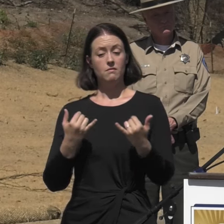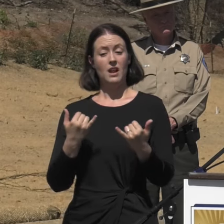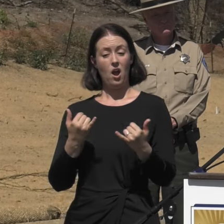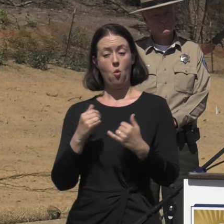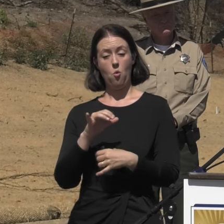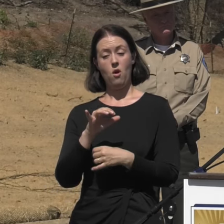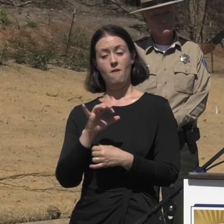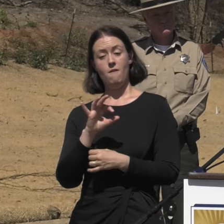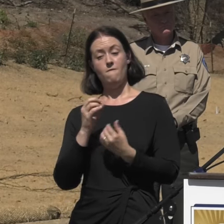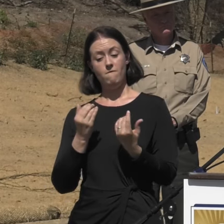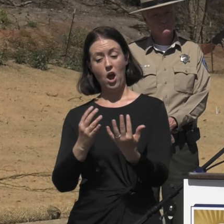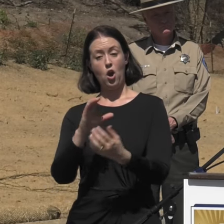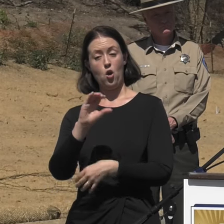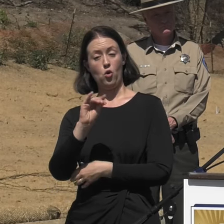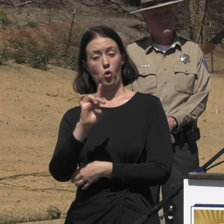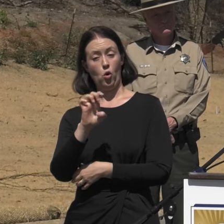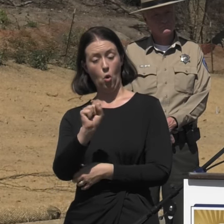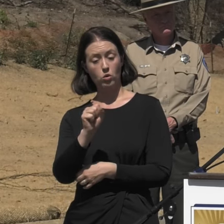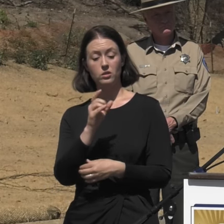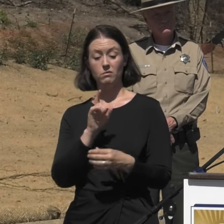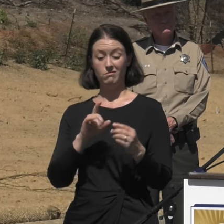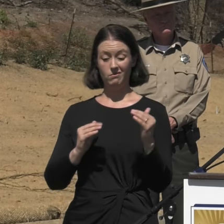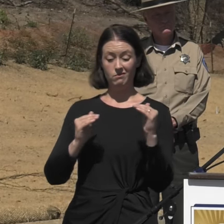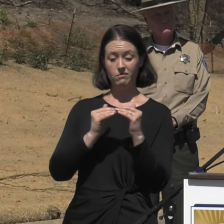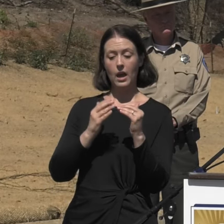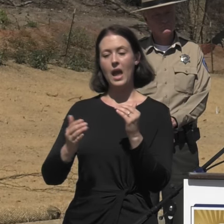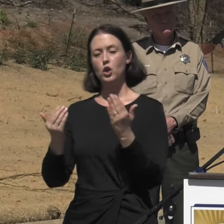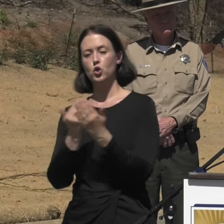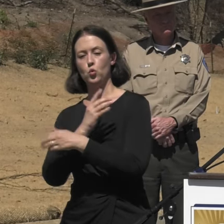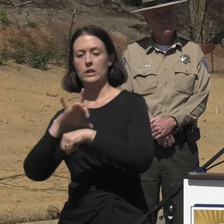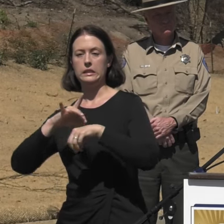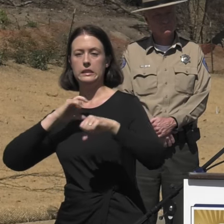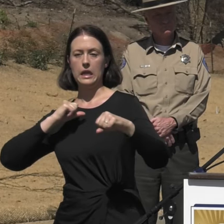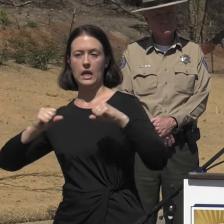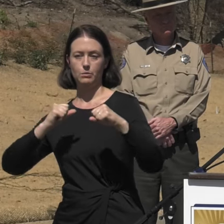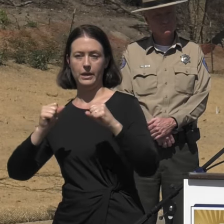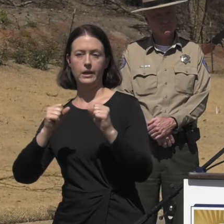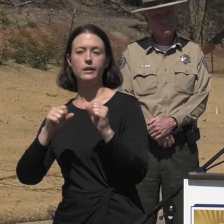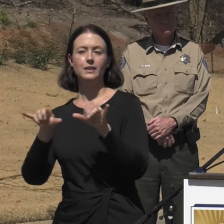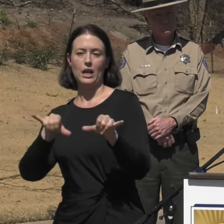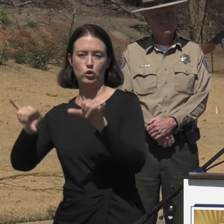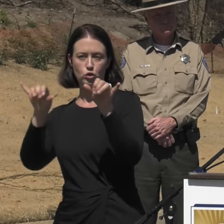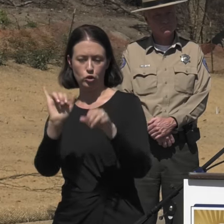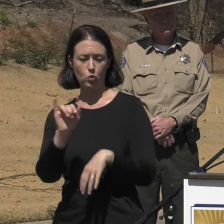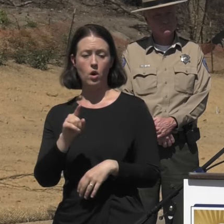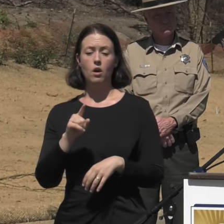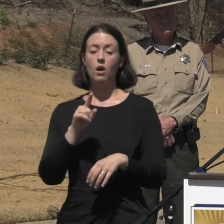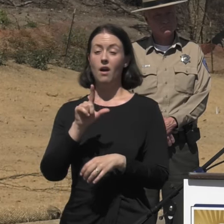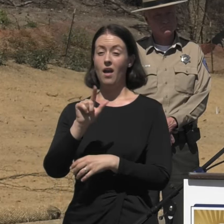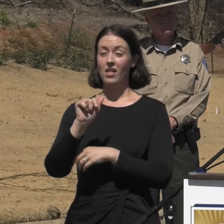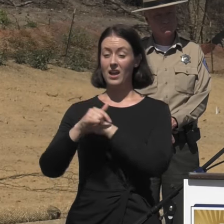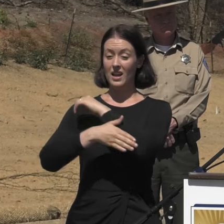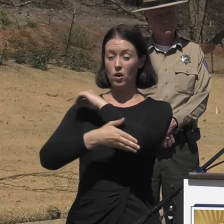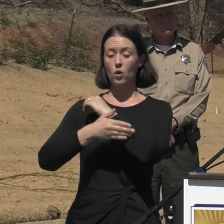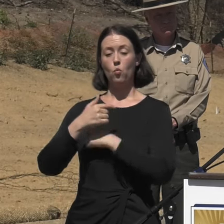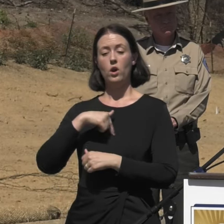but also to meet new seismic standards as well. LA County is a self-help agency, a self-help county,